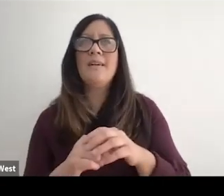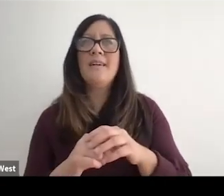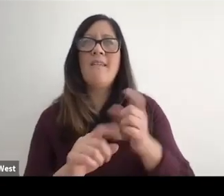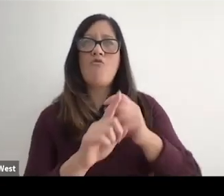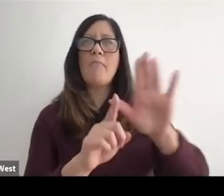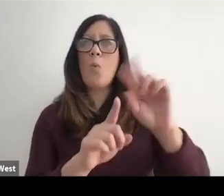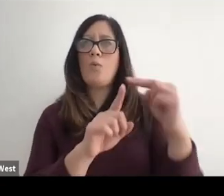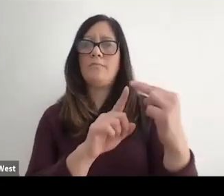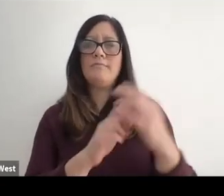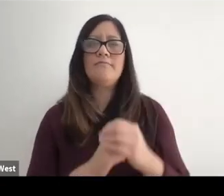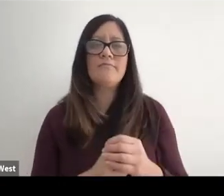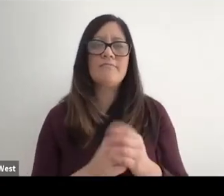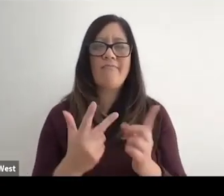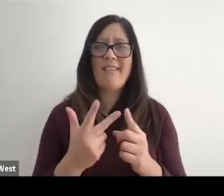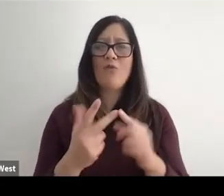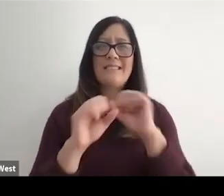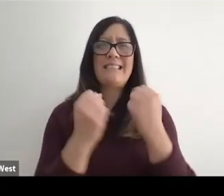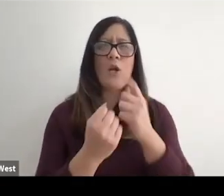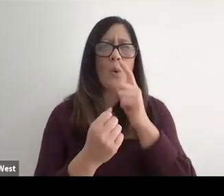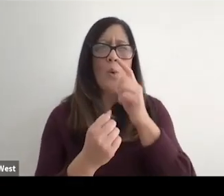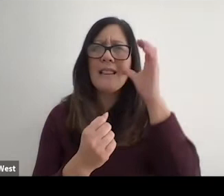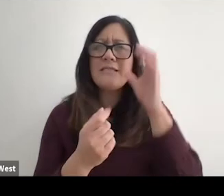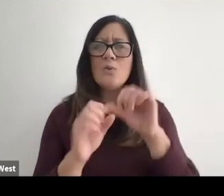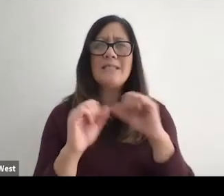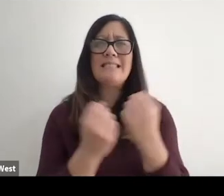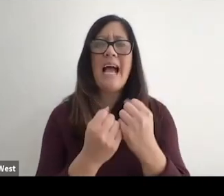And then third society, right? Who was I listening to in society that